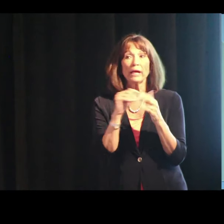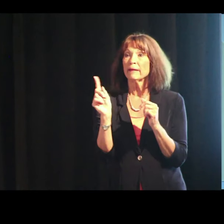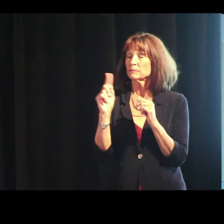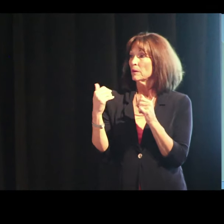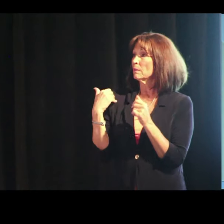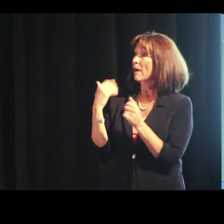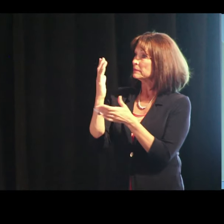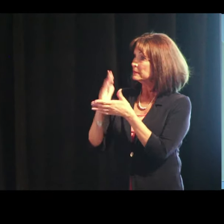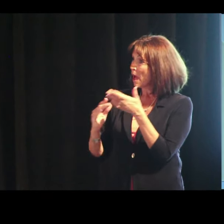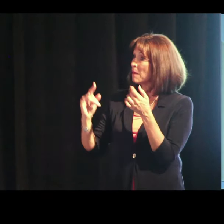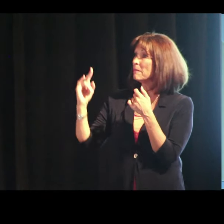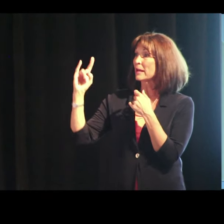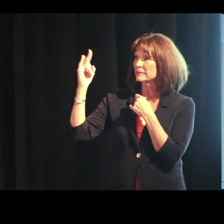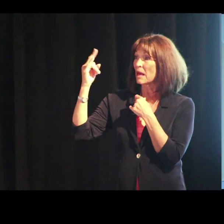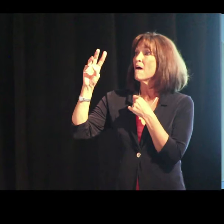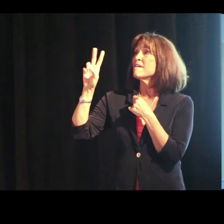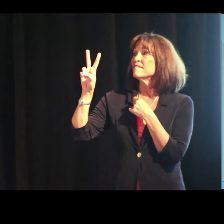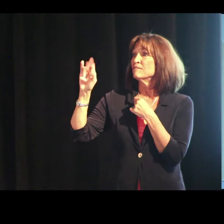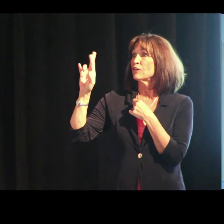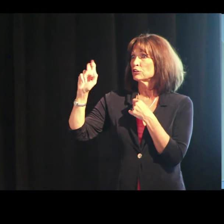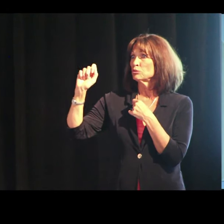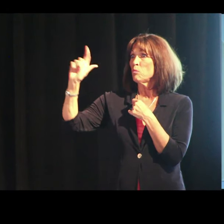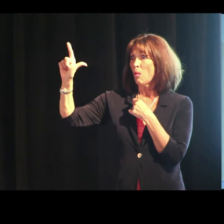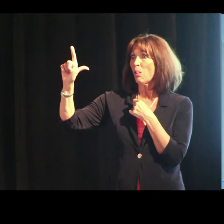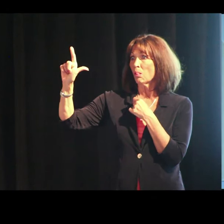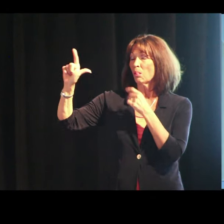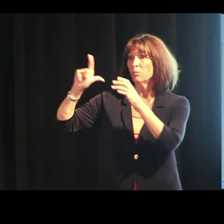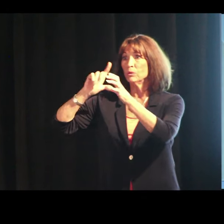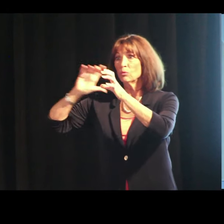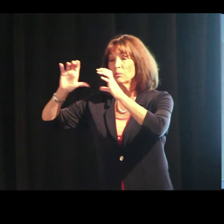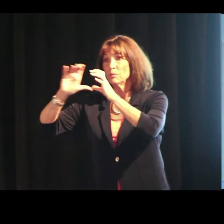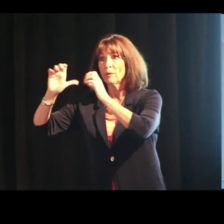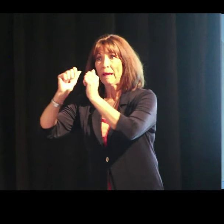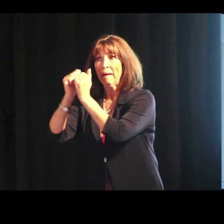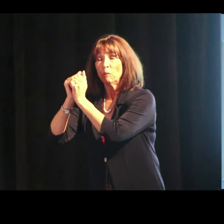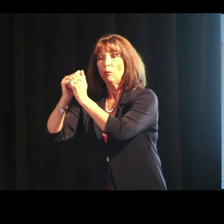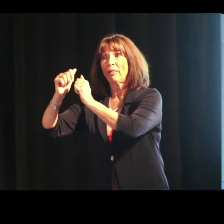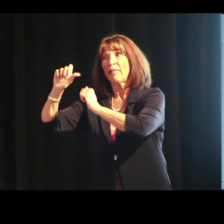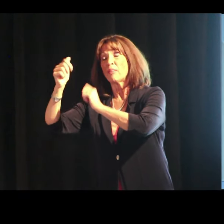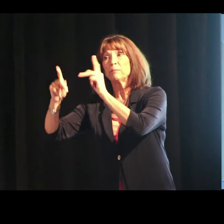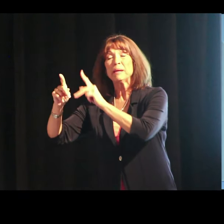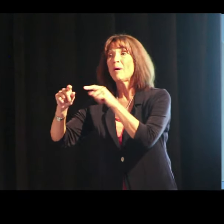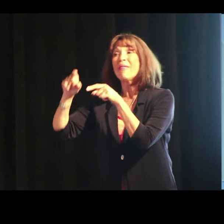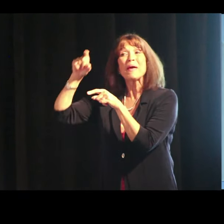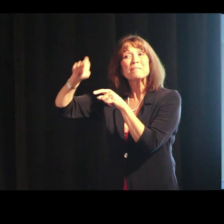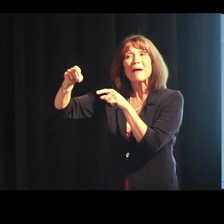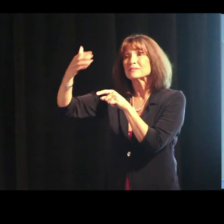And that's where some of it is virtual, communication with other people.